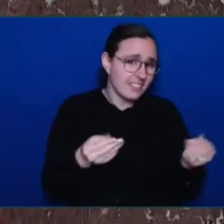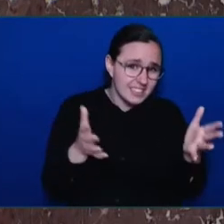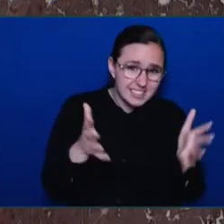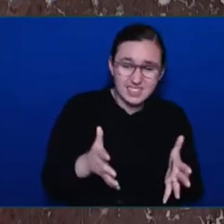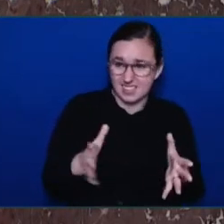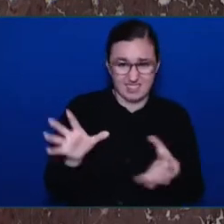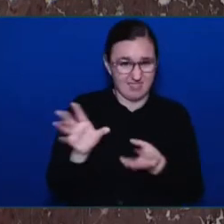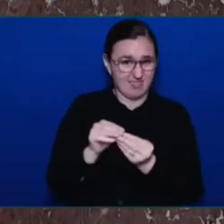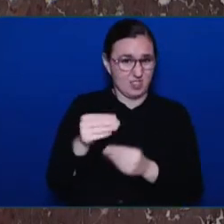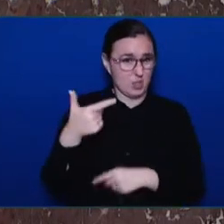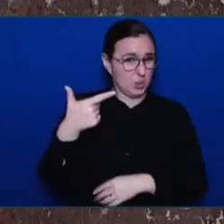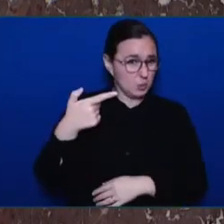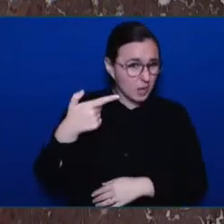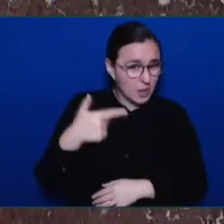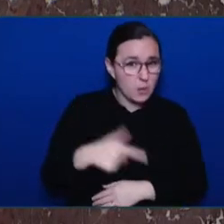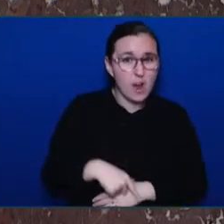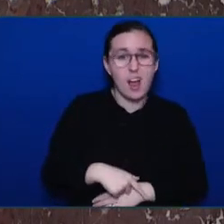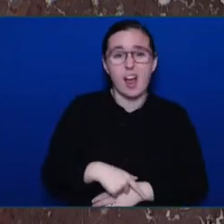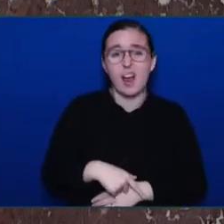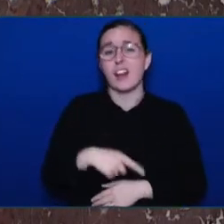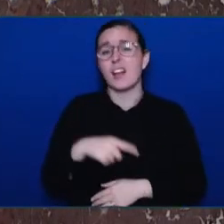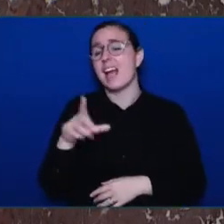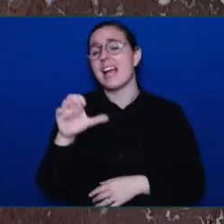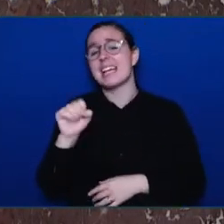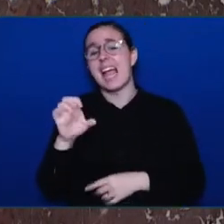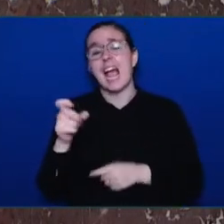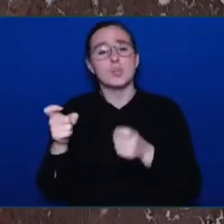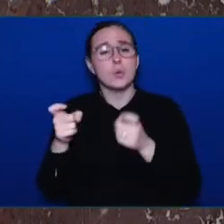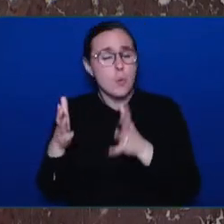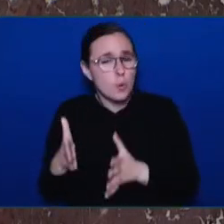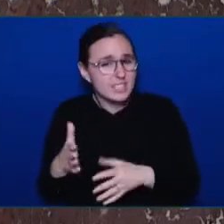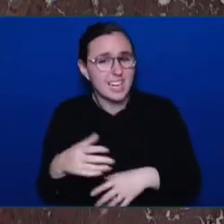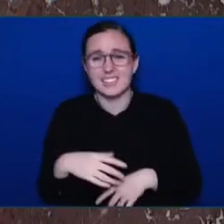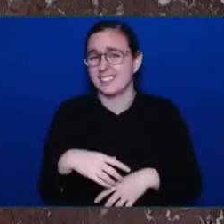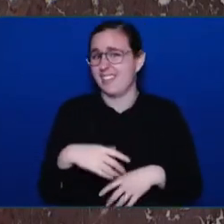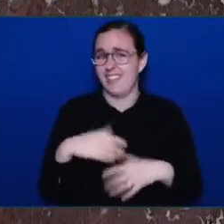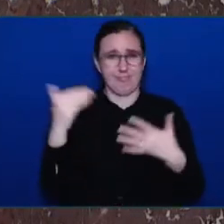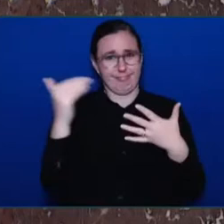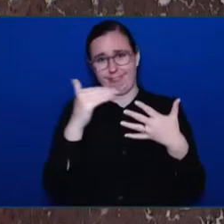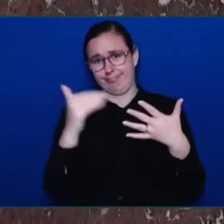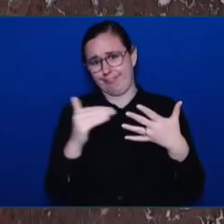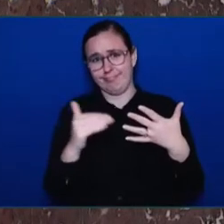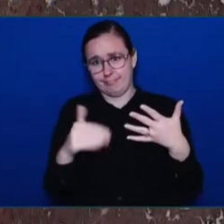from the initial interviews to monitoring the outcomes, from panel members at each conference